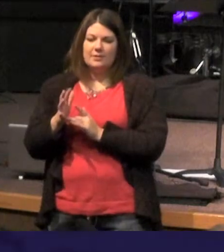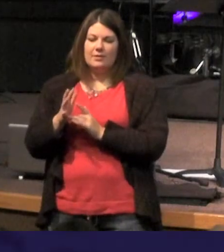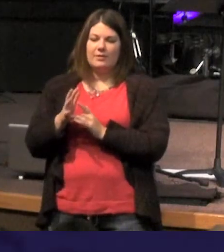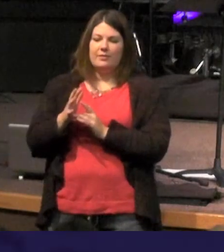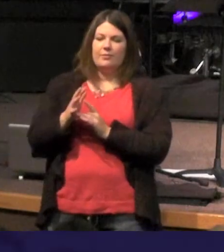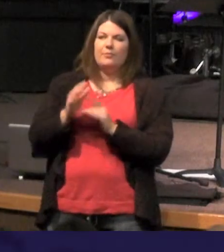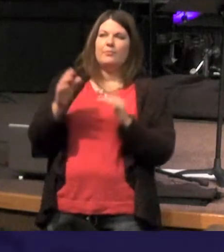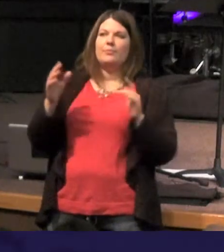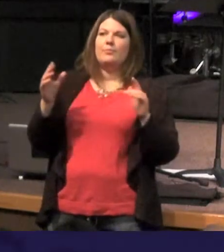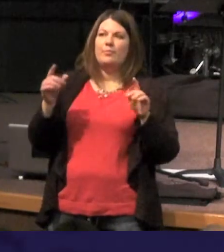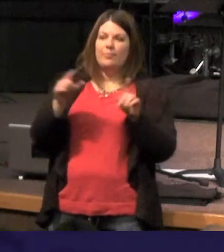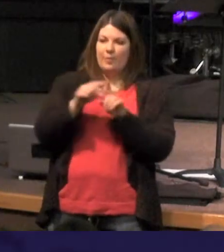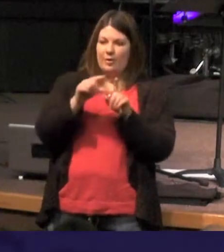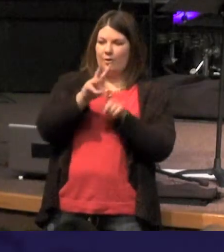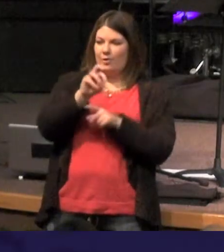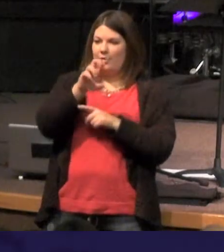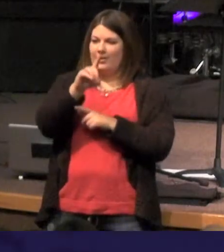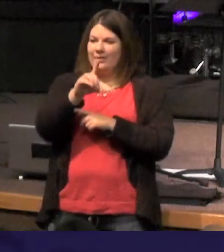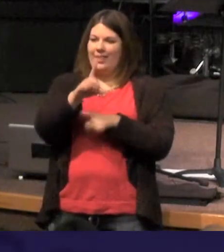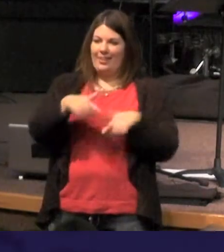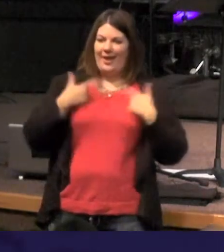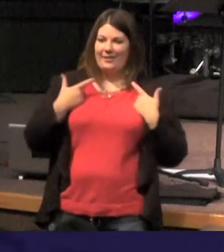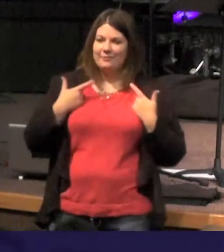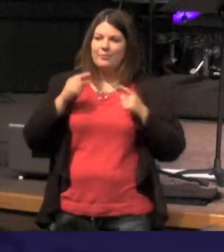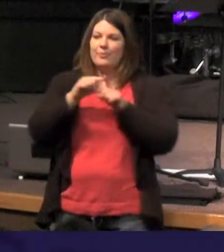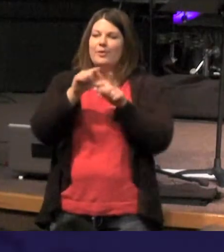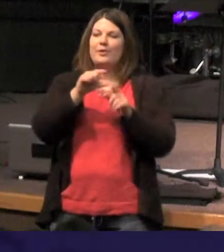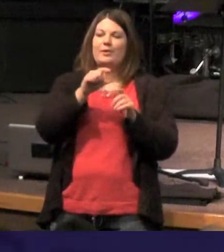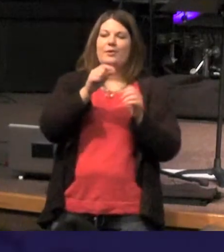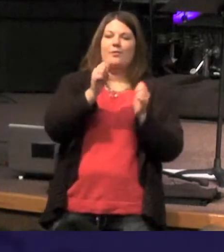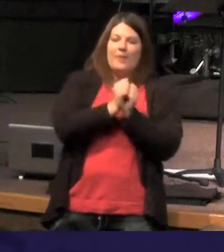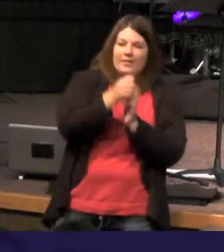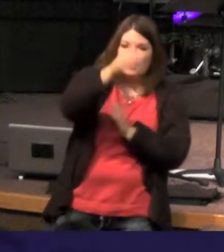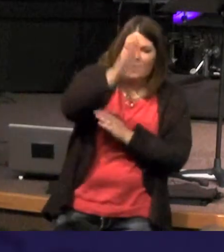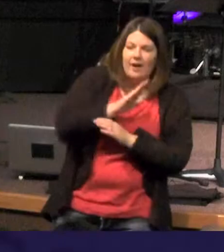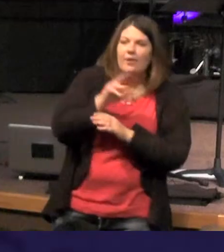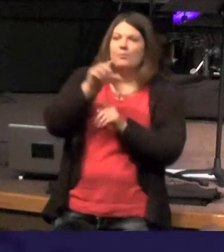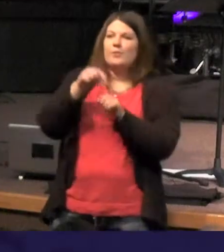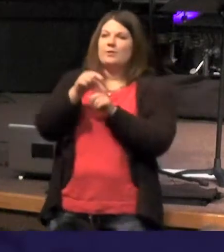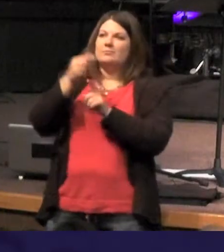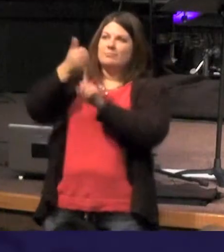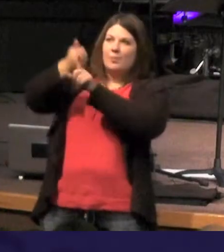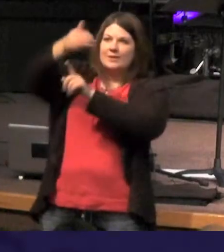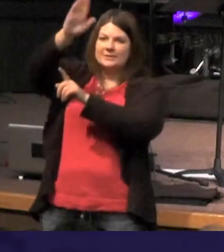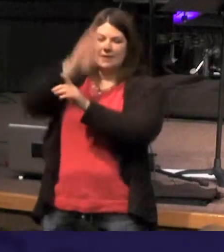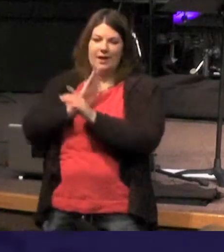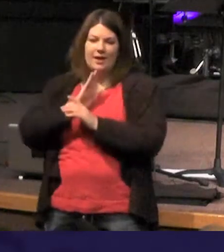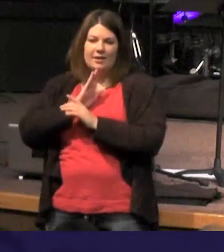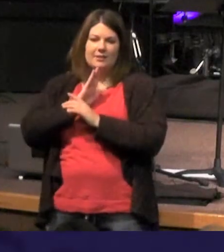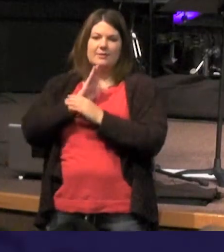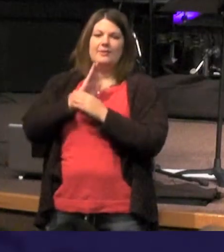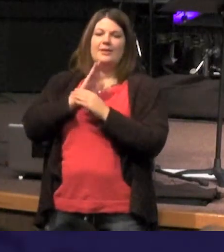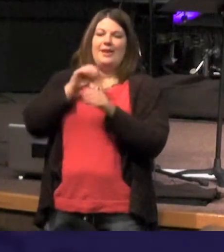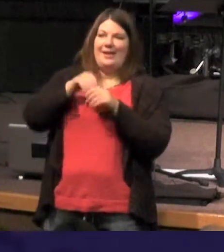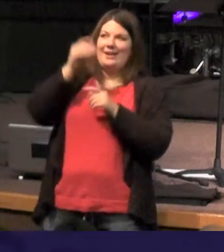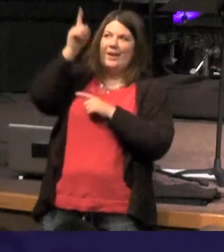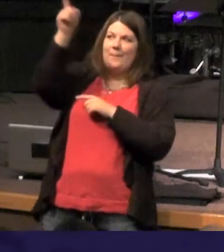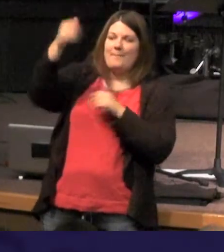the Word is life - In the beginning was the Word and the Word was with God the Word was God in him was life